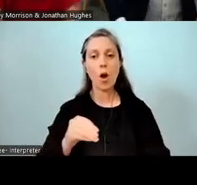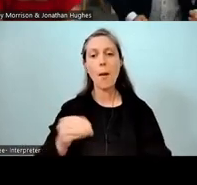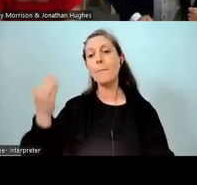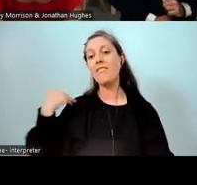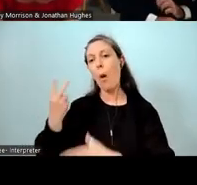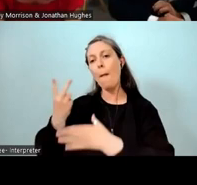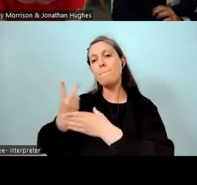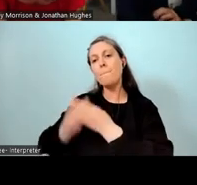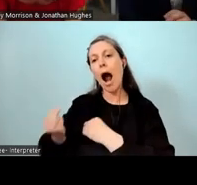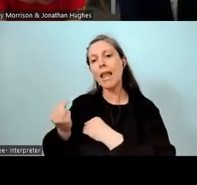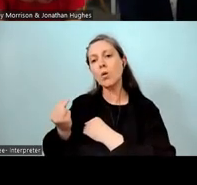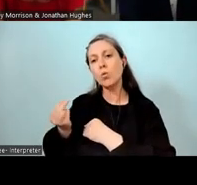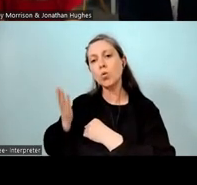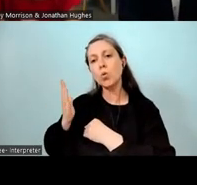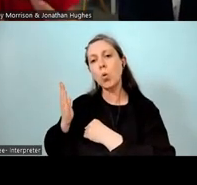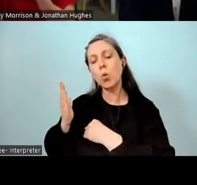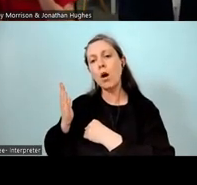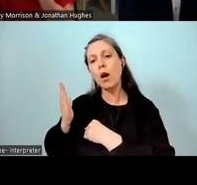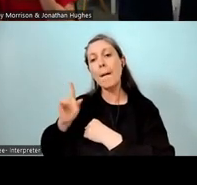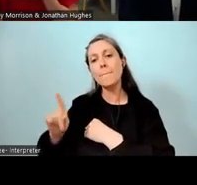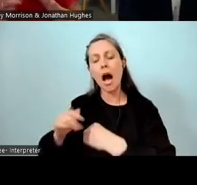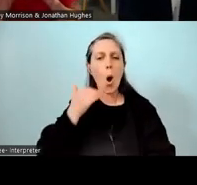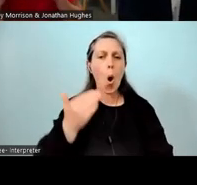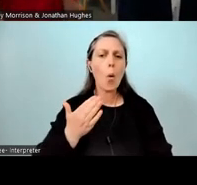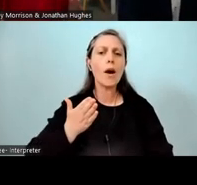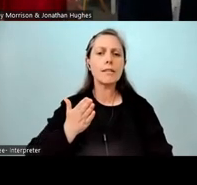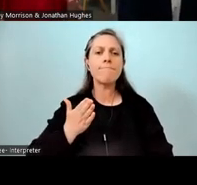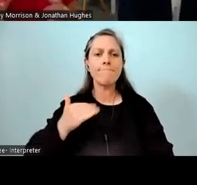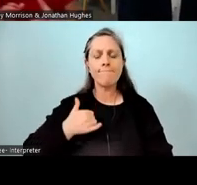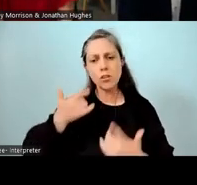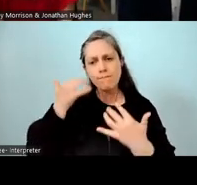but we have to always look after the expectations,